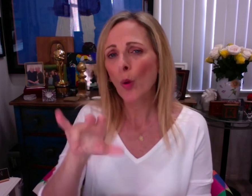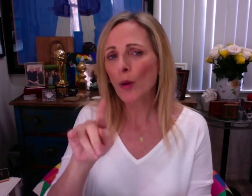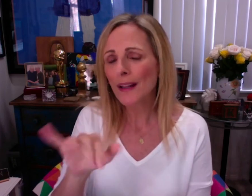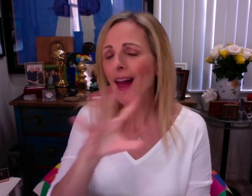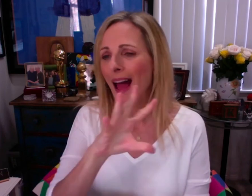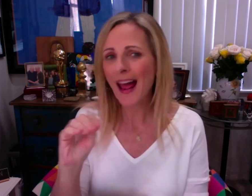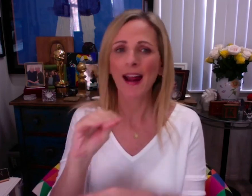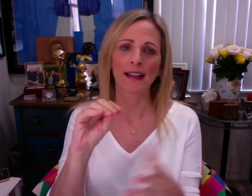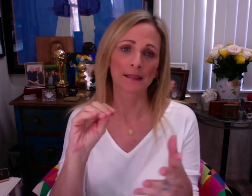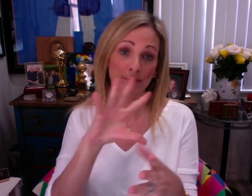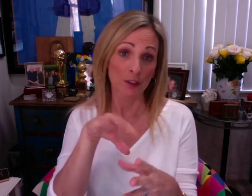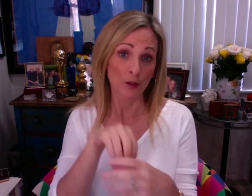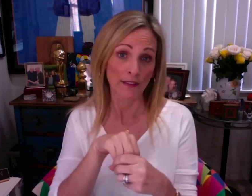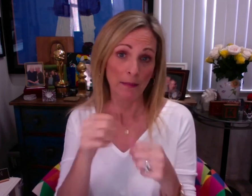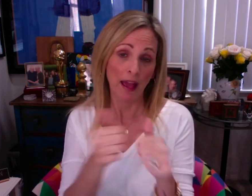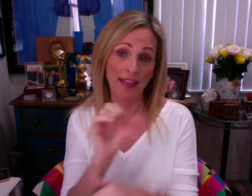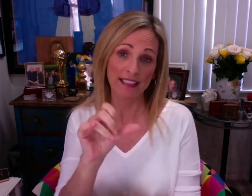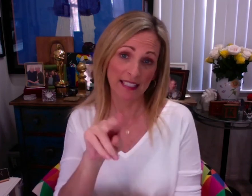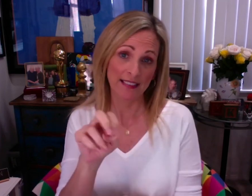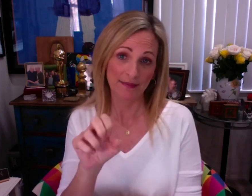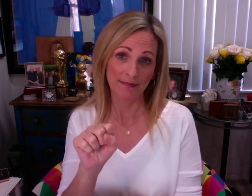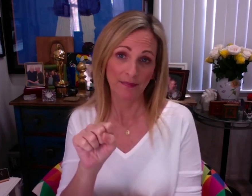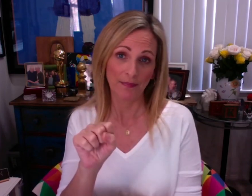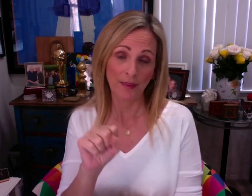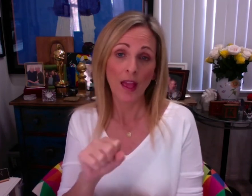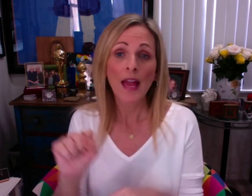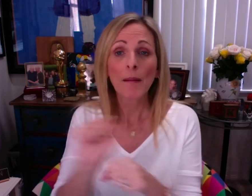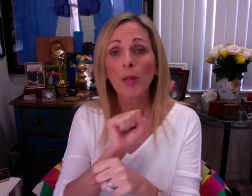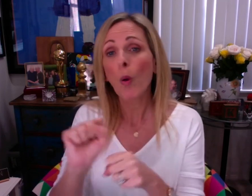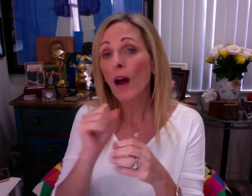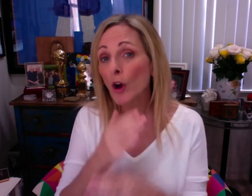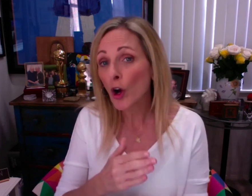strive for equity and inclusivity behind the scenes.